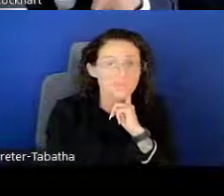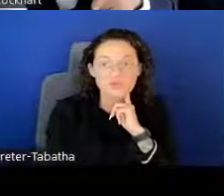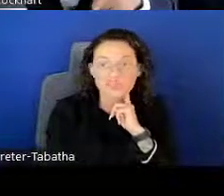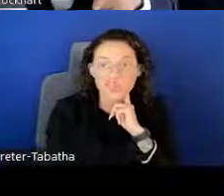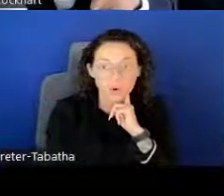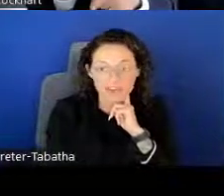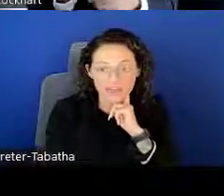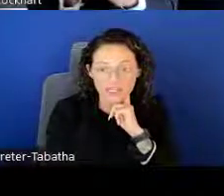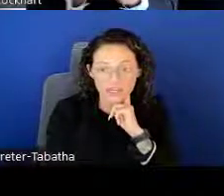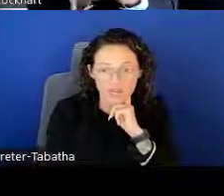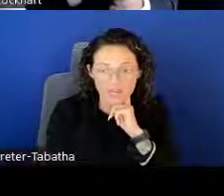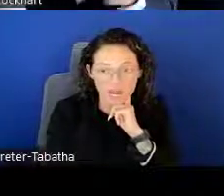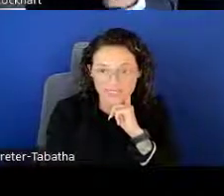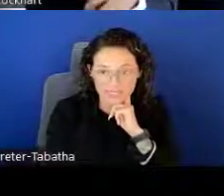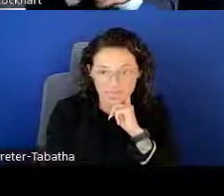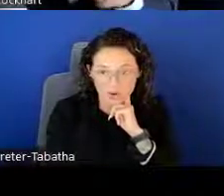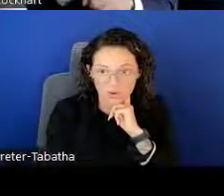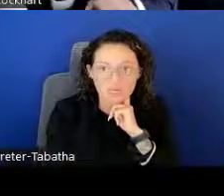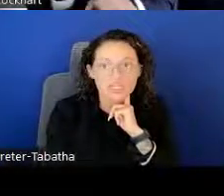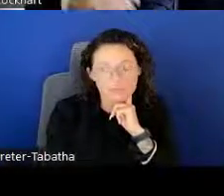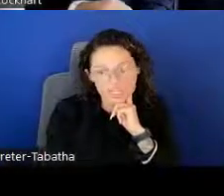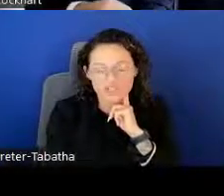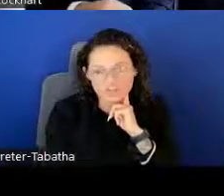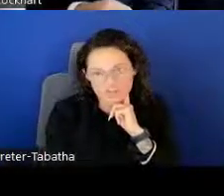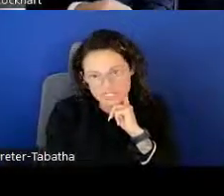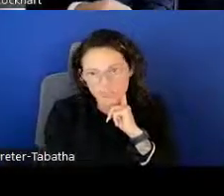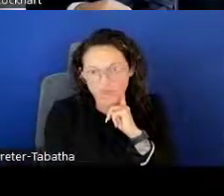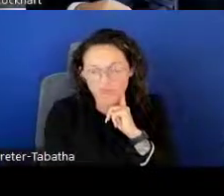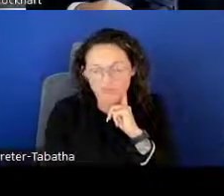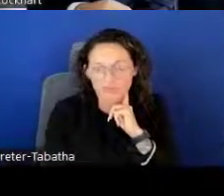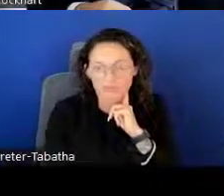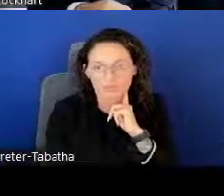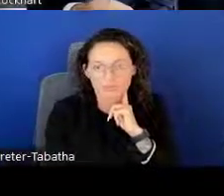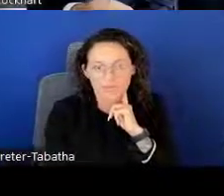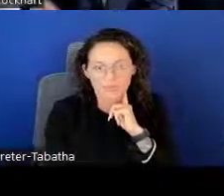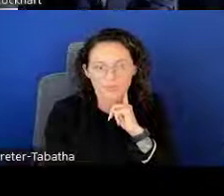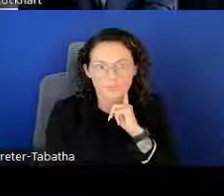If you don't have an eRA Commons account, then make sure you receive one before you apply.